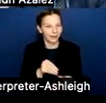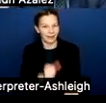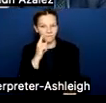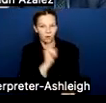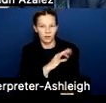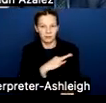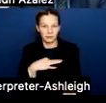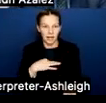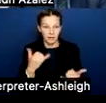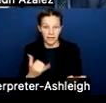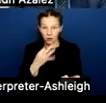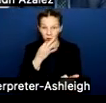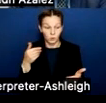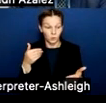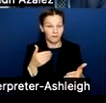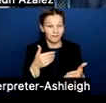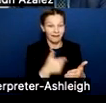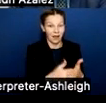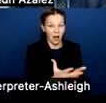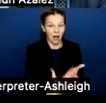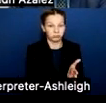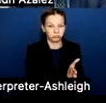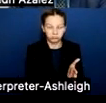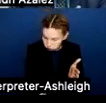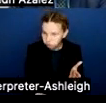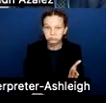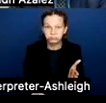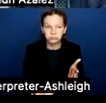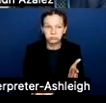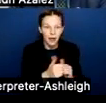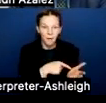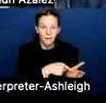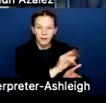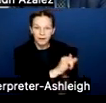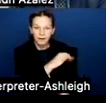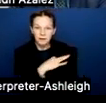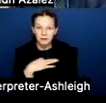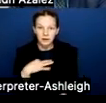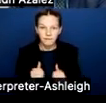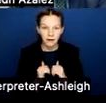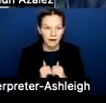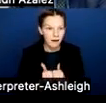how to kind of continue paying for staff members because, obviously, the need is still there, right?